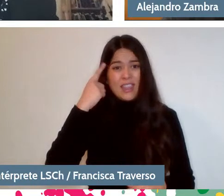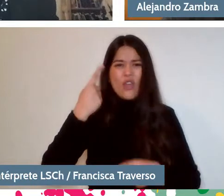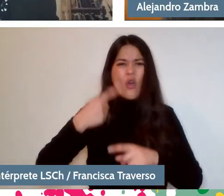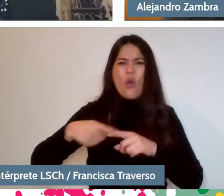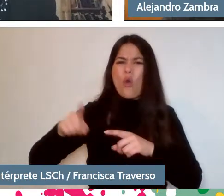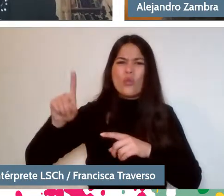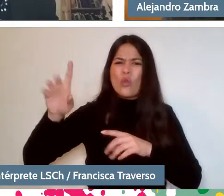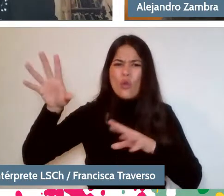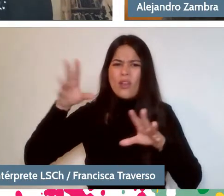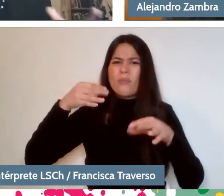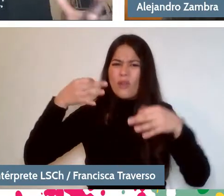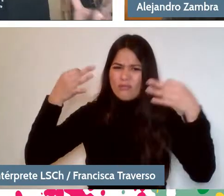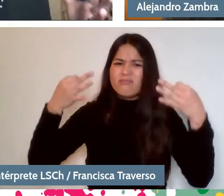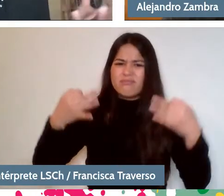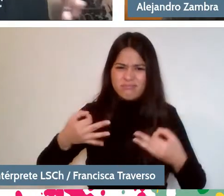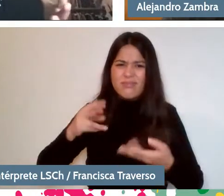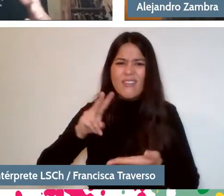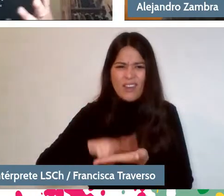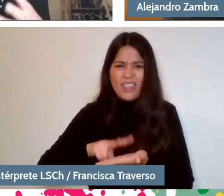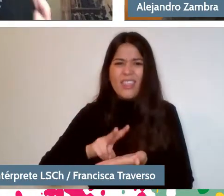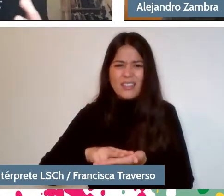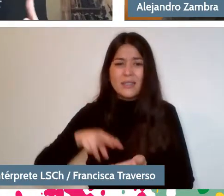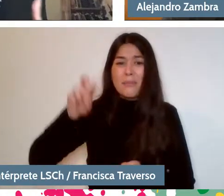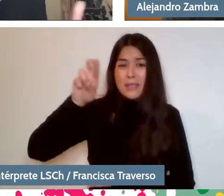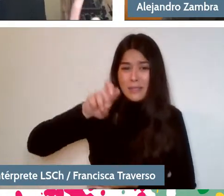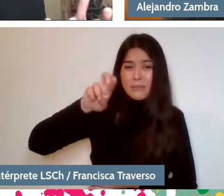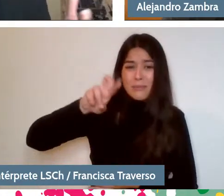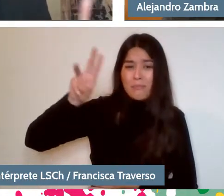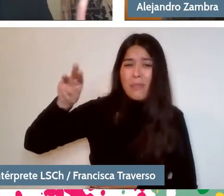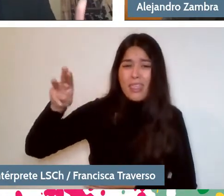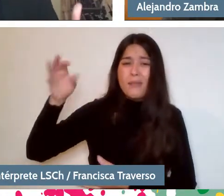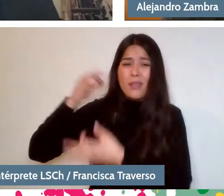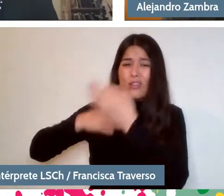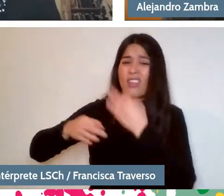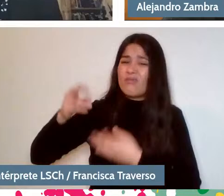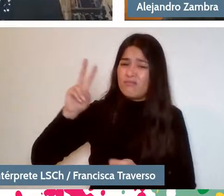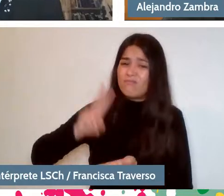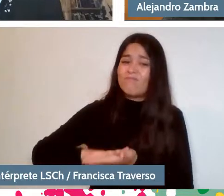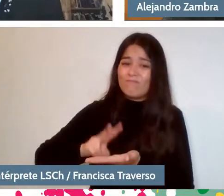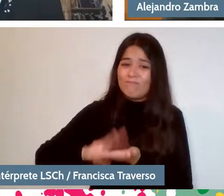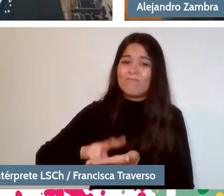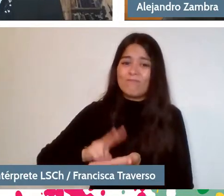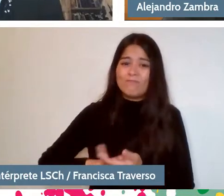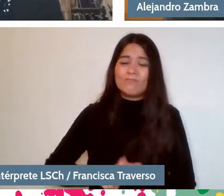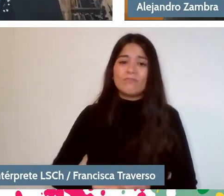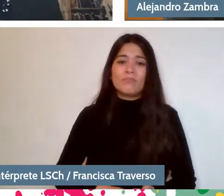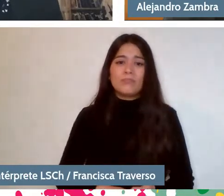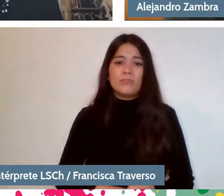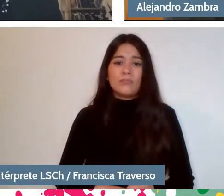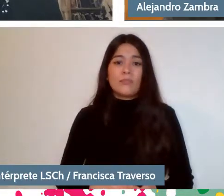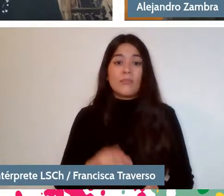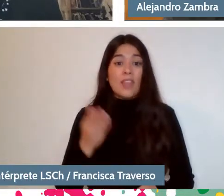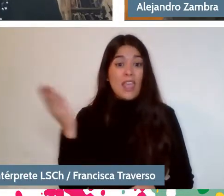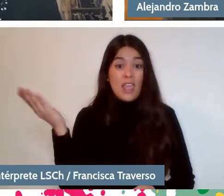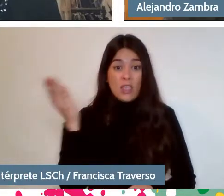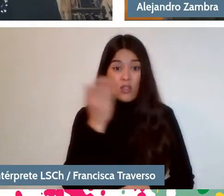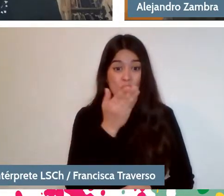Indeed, my parents had to confirm that the memory was real. I mean, but did they remember it too? They also remembered it...